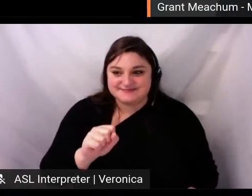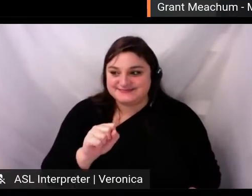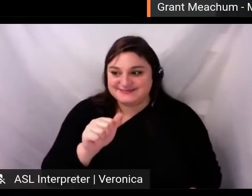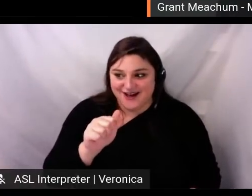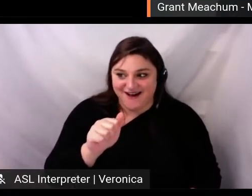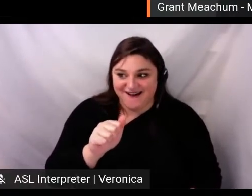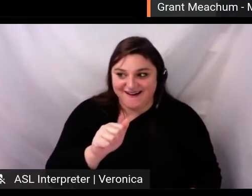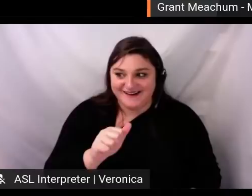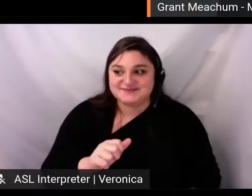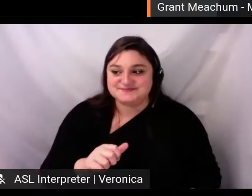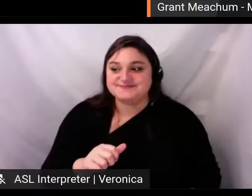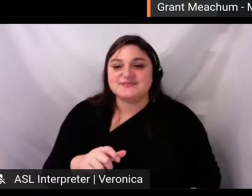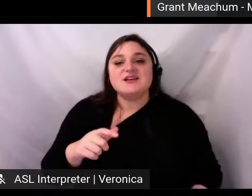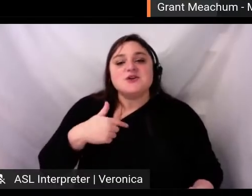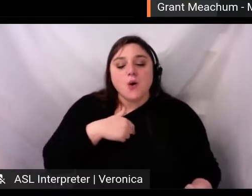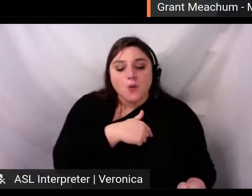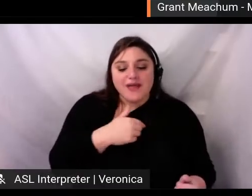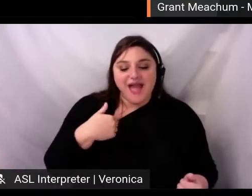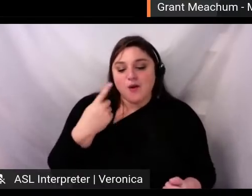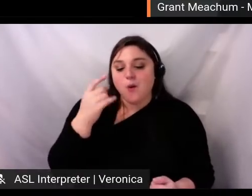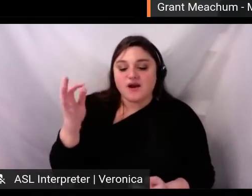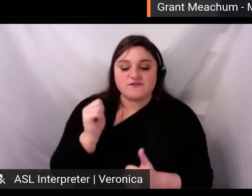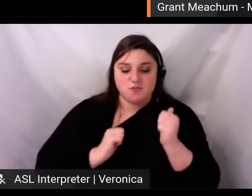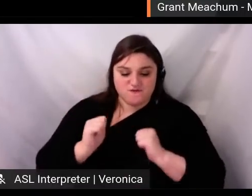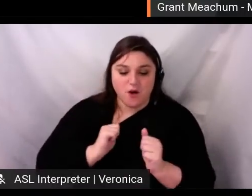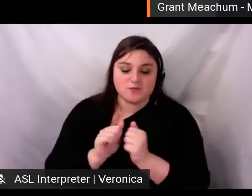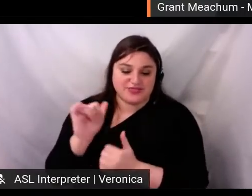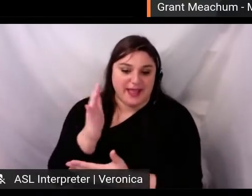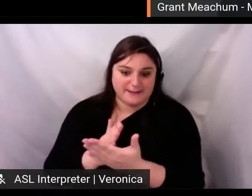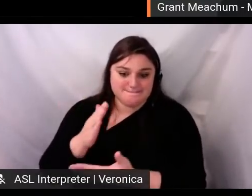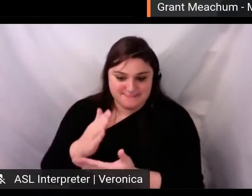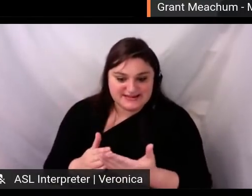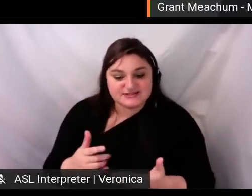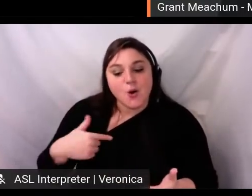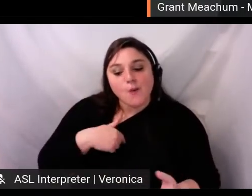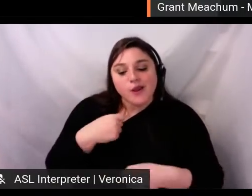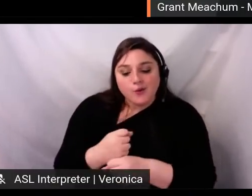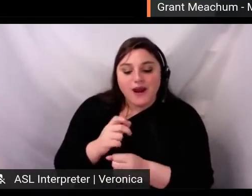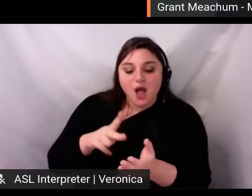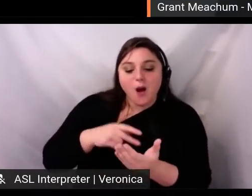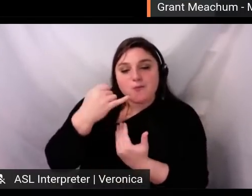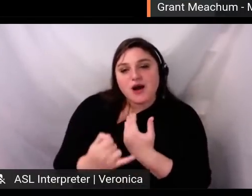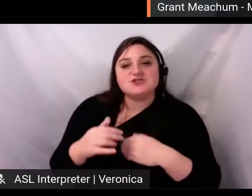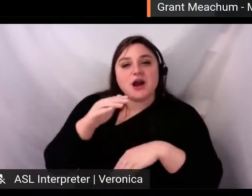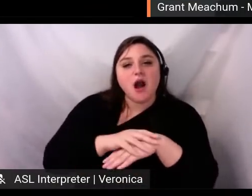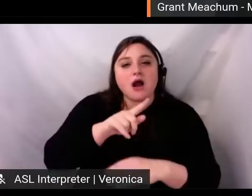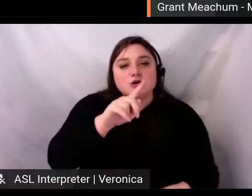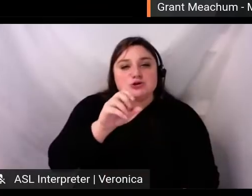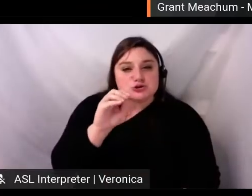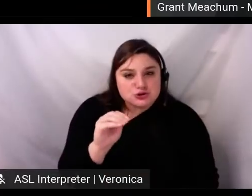virtual performance of one of her pieces. So we had a project that developed over a series of Zoom calls with orchestra staff, musicians,